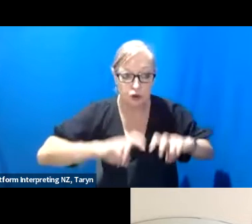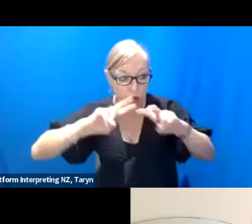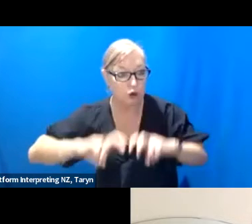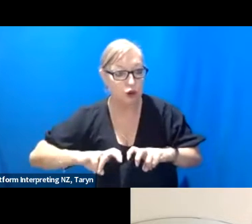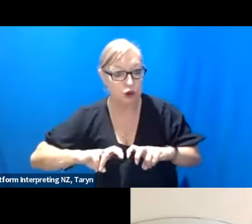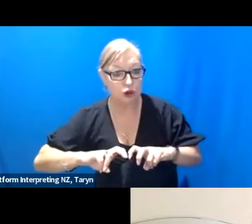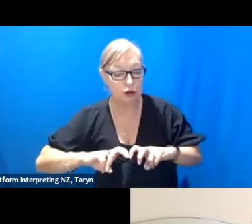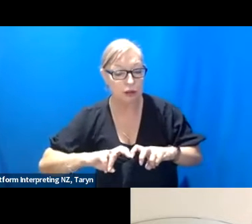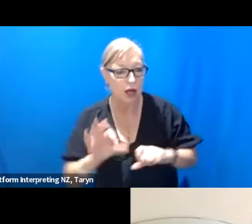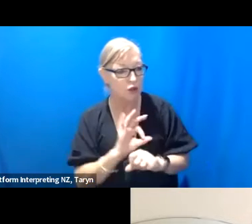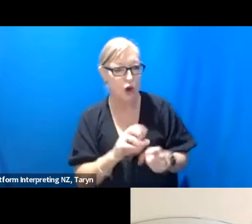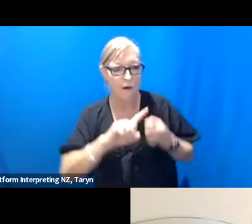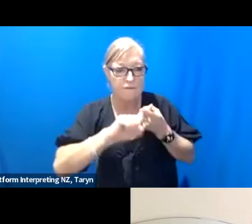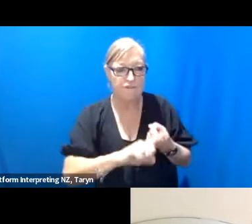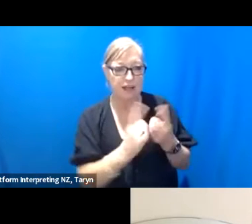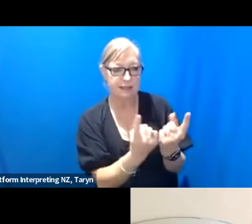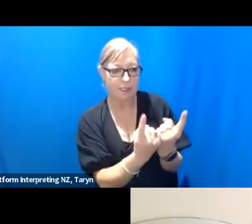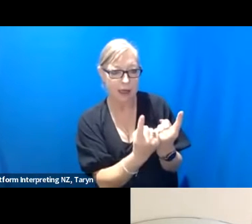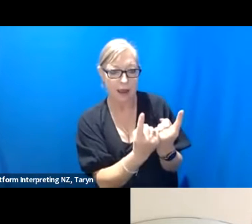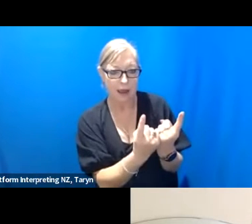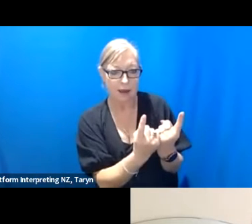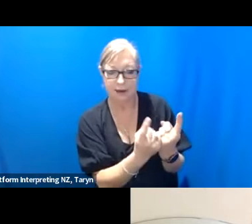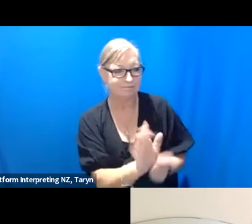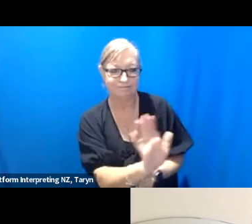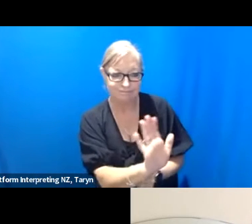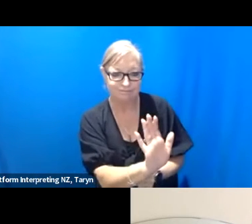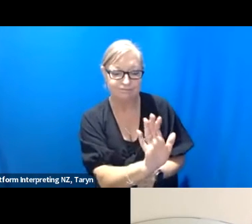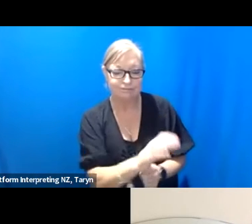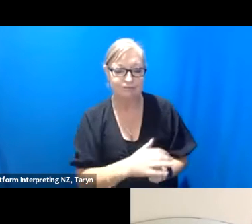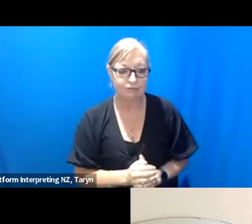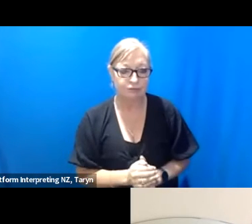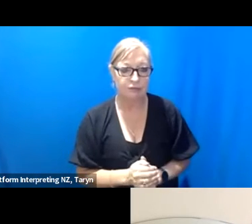thing that's sort of like, you know I'm not laying claim to something.